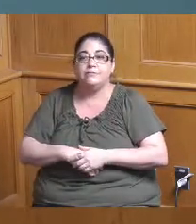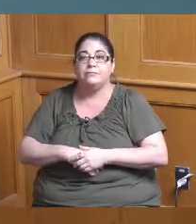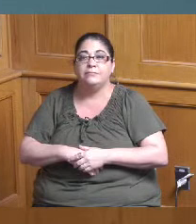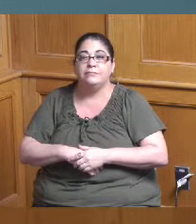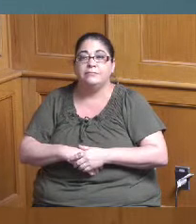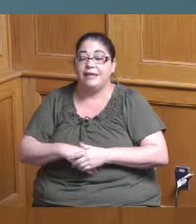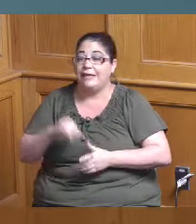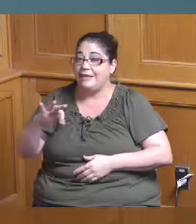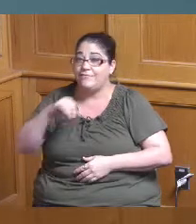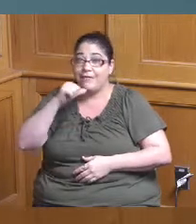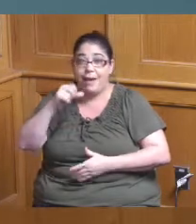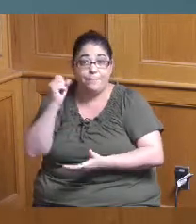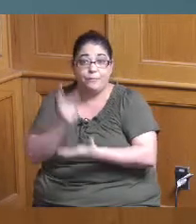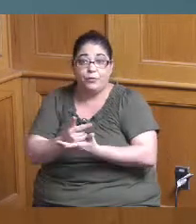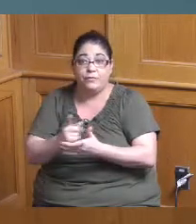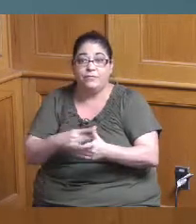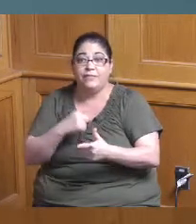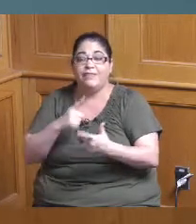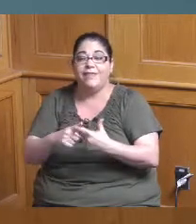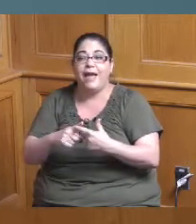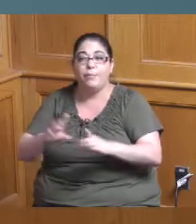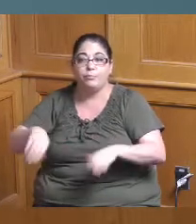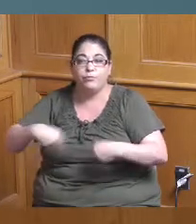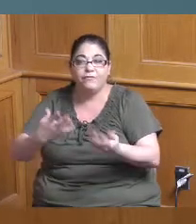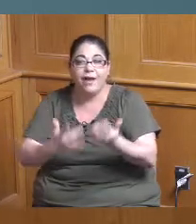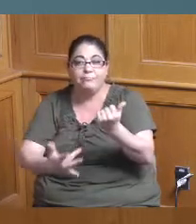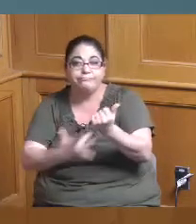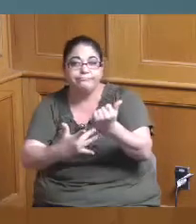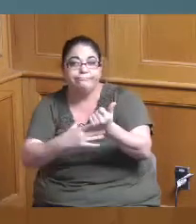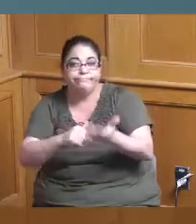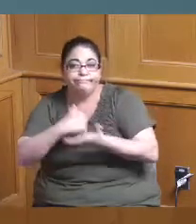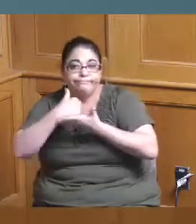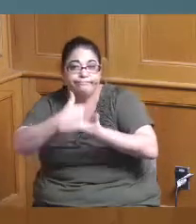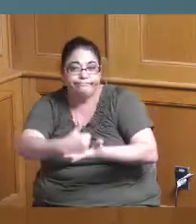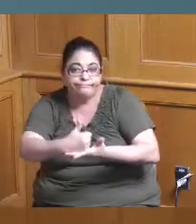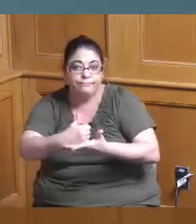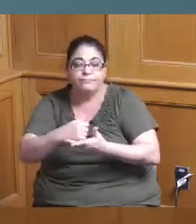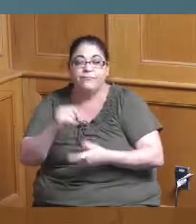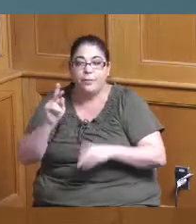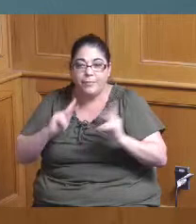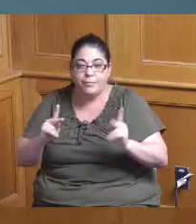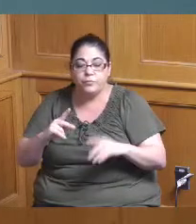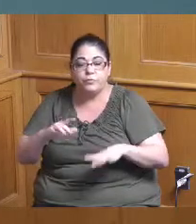how you guys are providing technical assistance for those who didn't make it and how they can